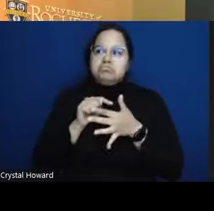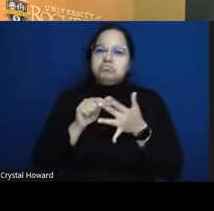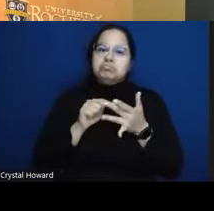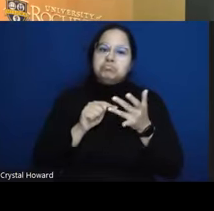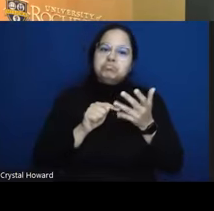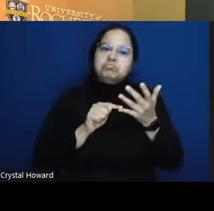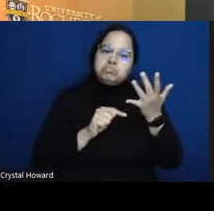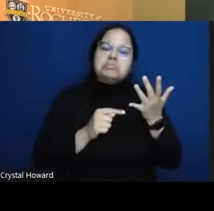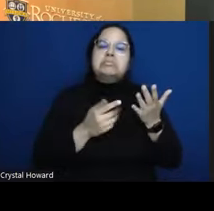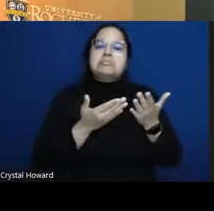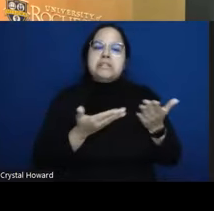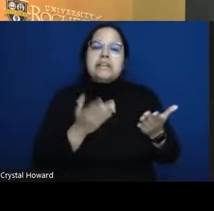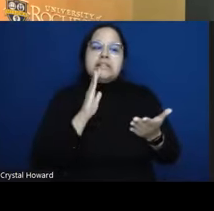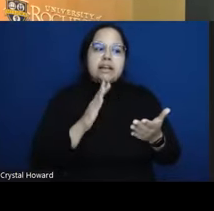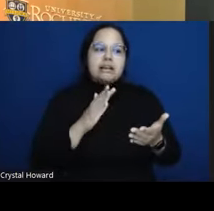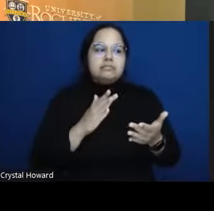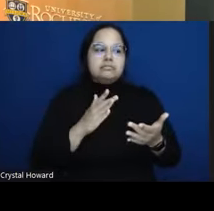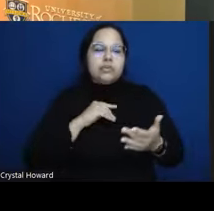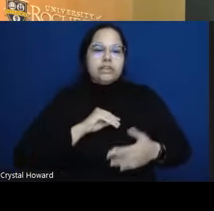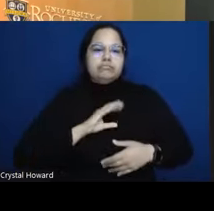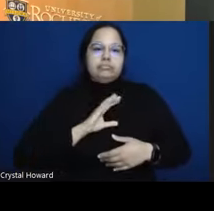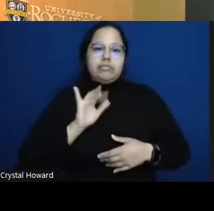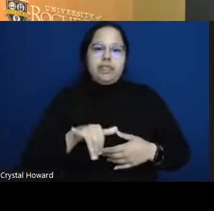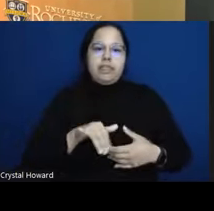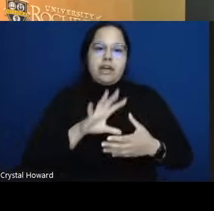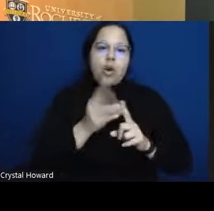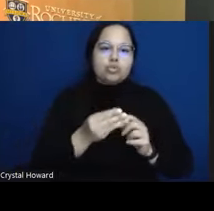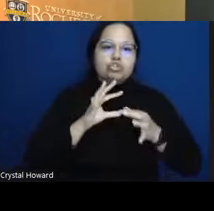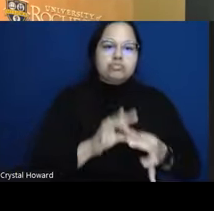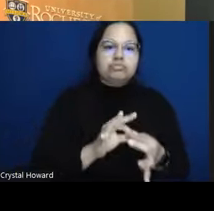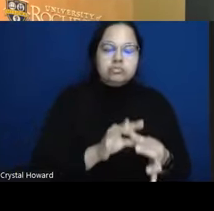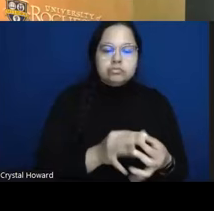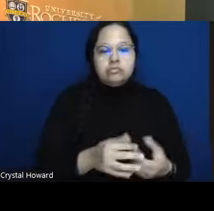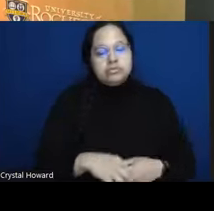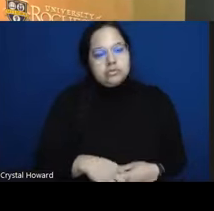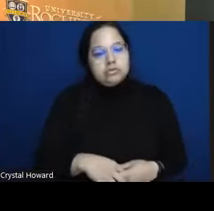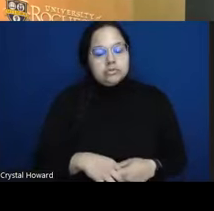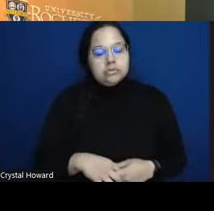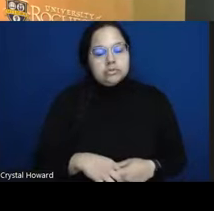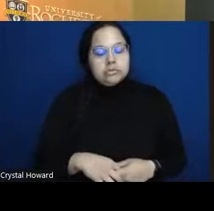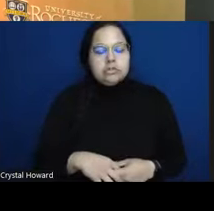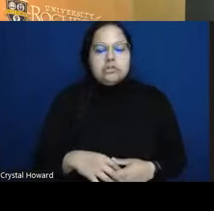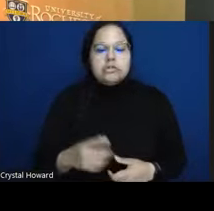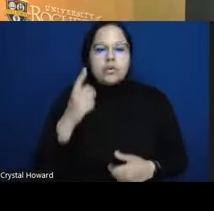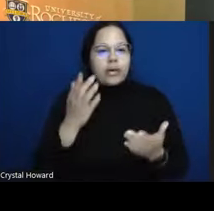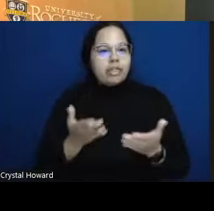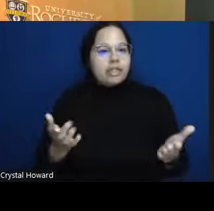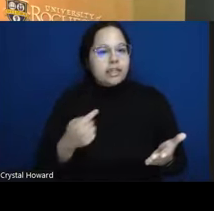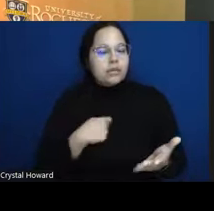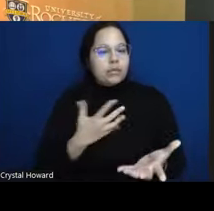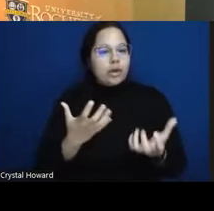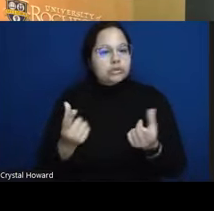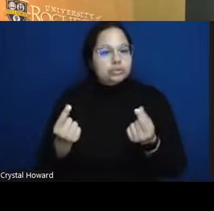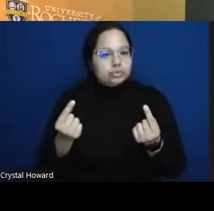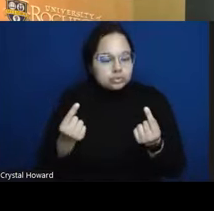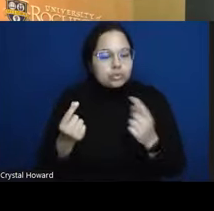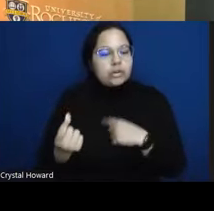others um and so one thing that we wanted to do was understand the uh relationship between these